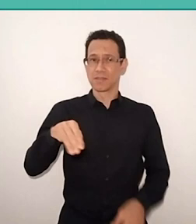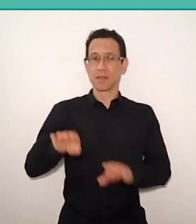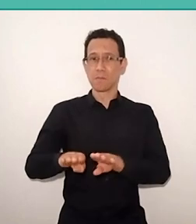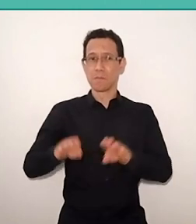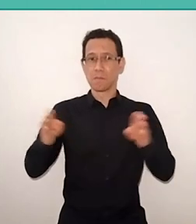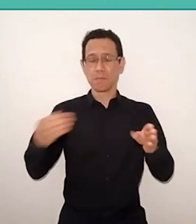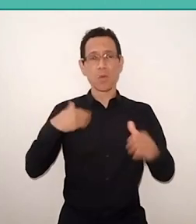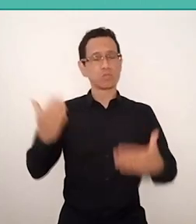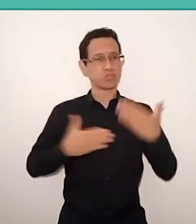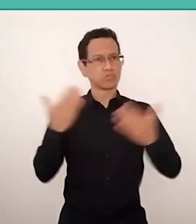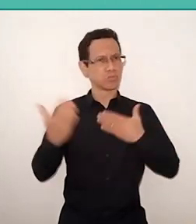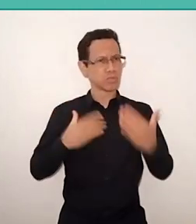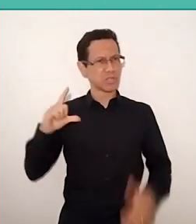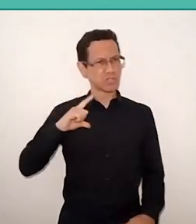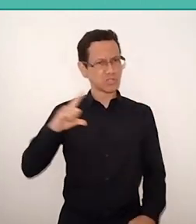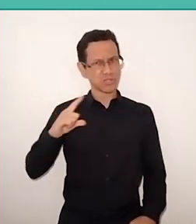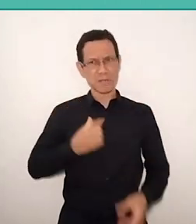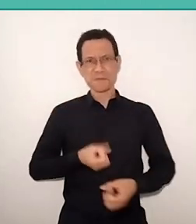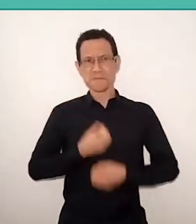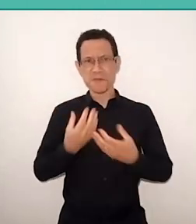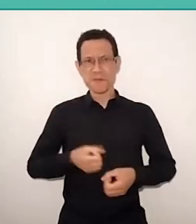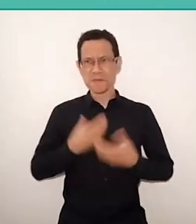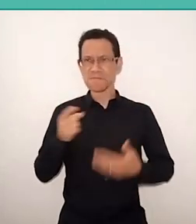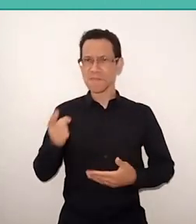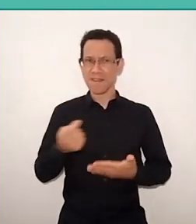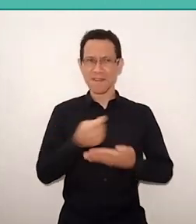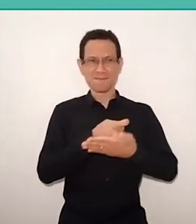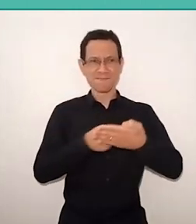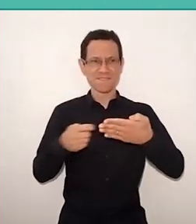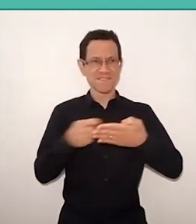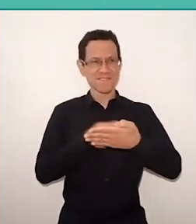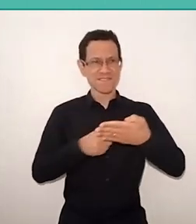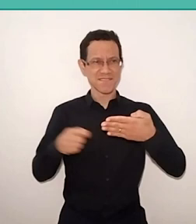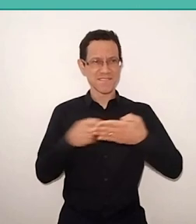because there was a poem recorded by him on a plate, of bronze, to Elza.